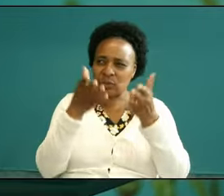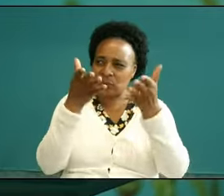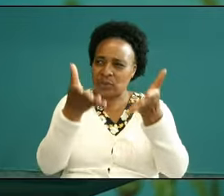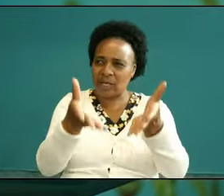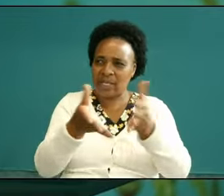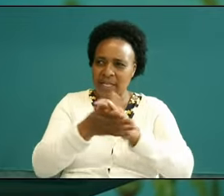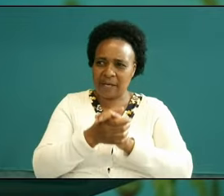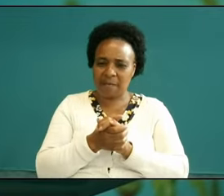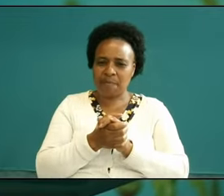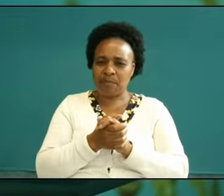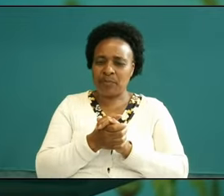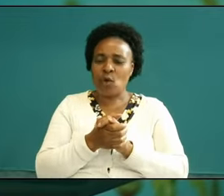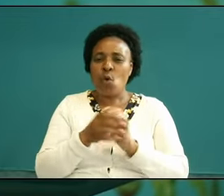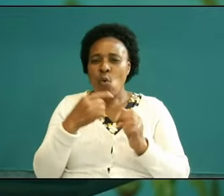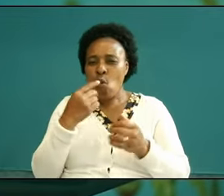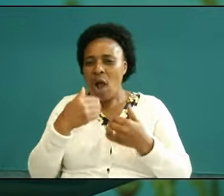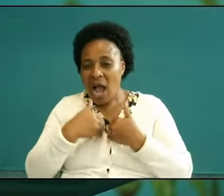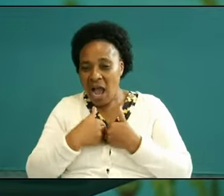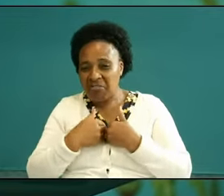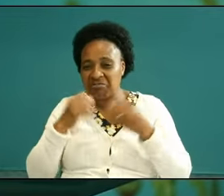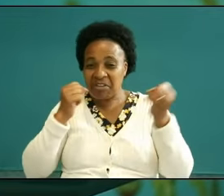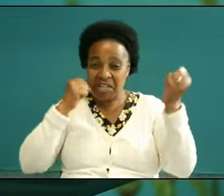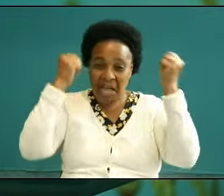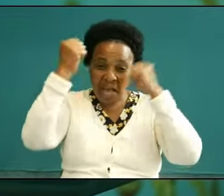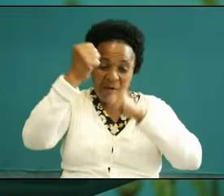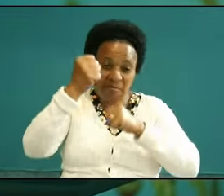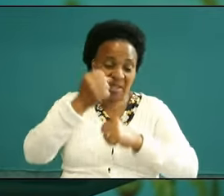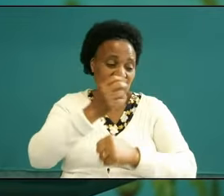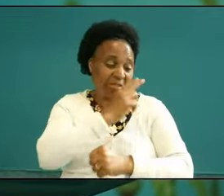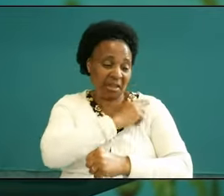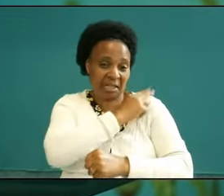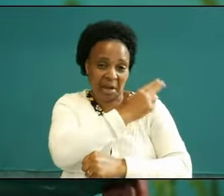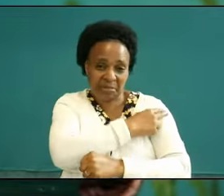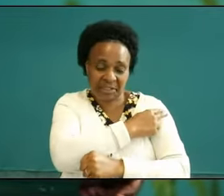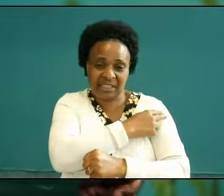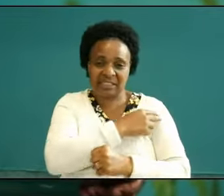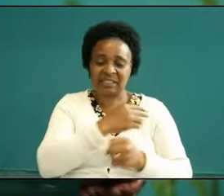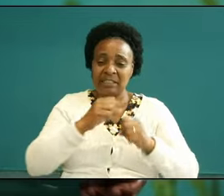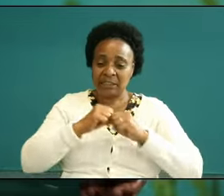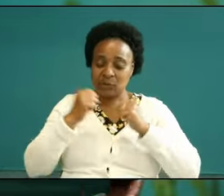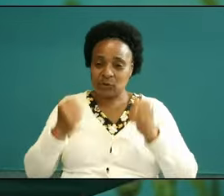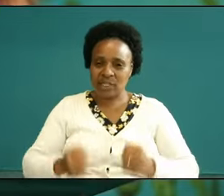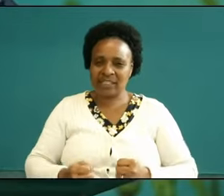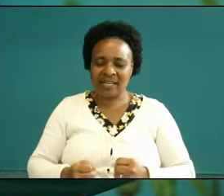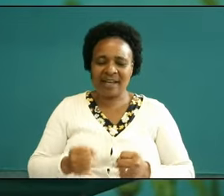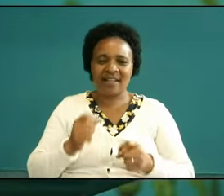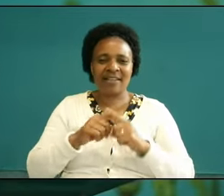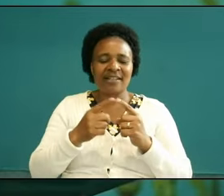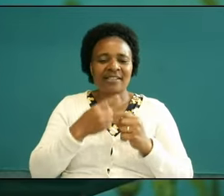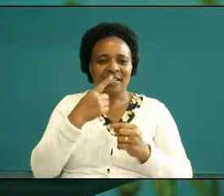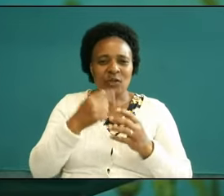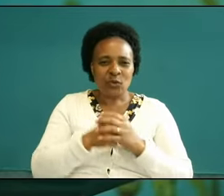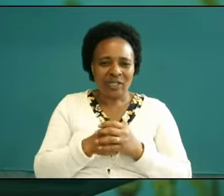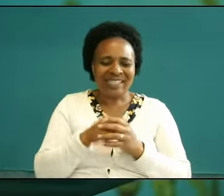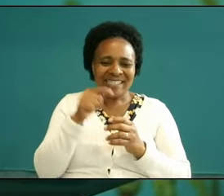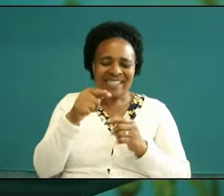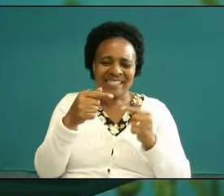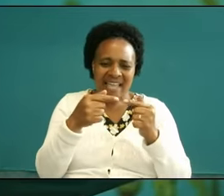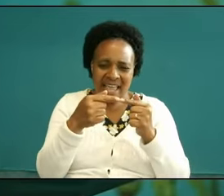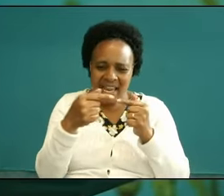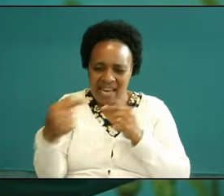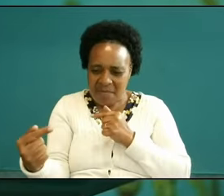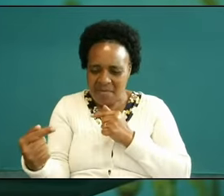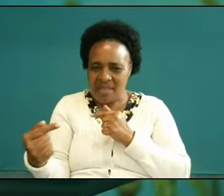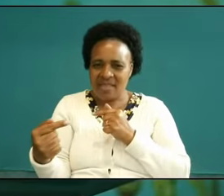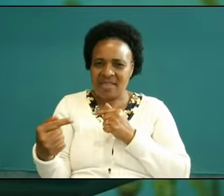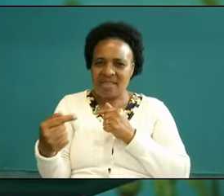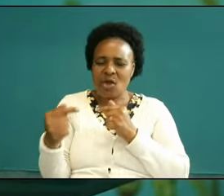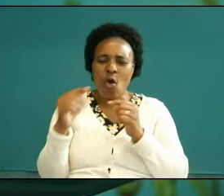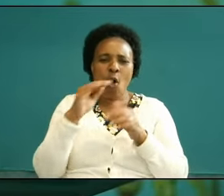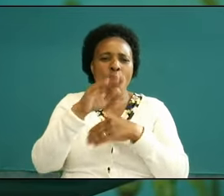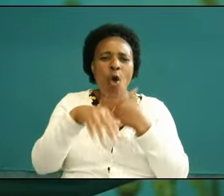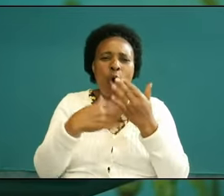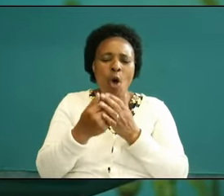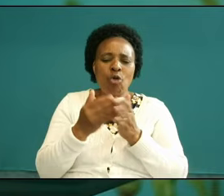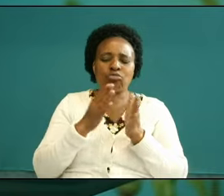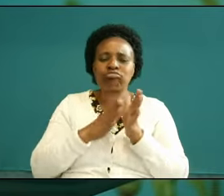their commanders and there there structures put in place and he says the enemy is organized the